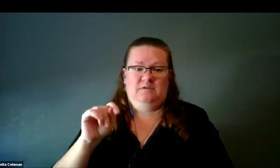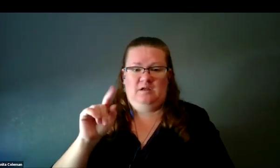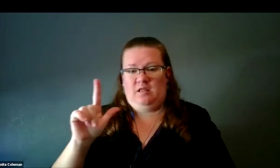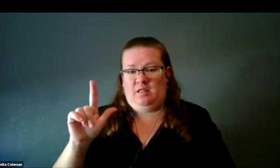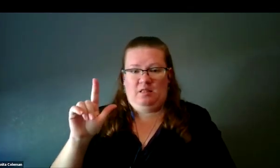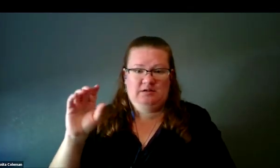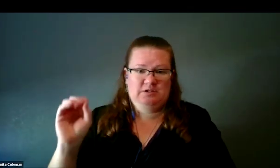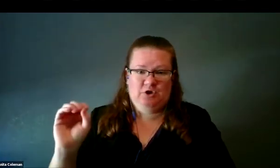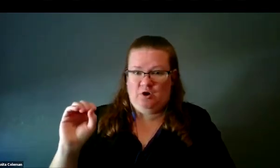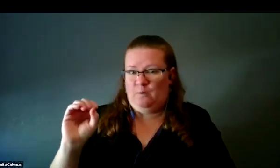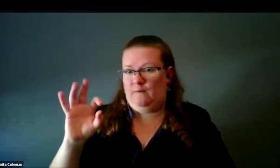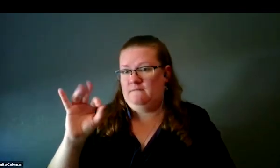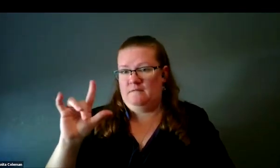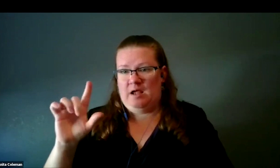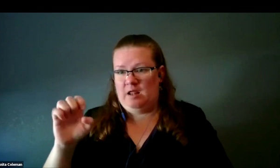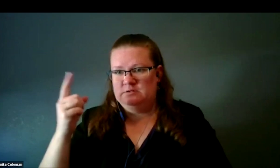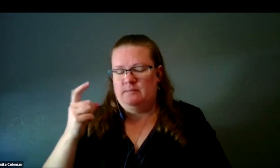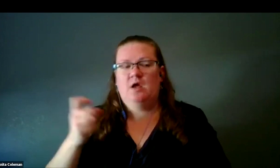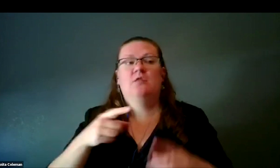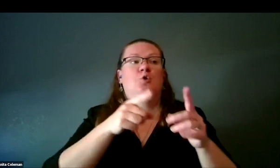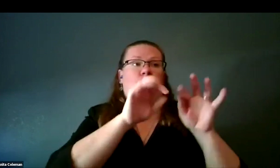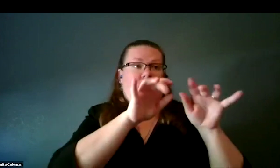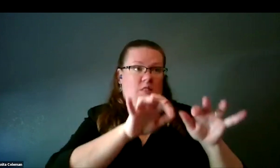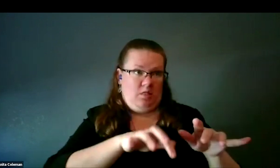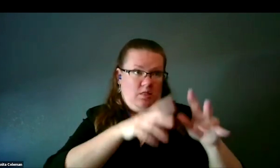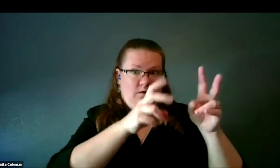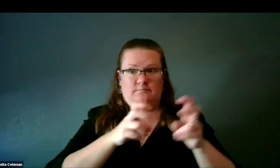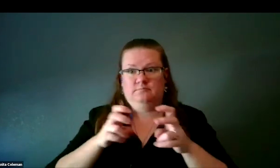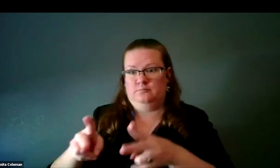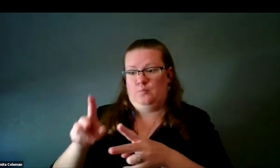and that you download to a printer, and then it will print it.